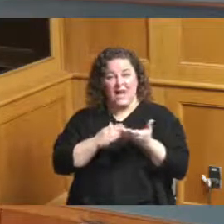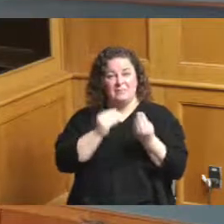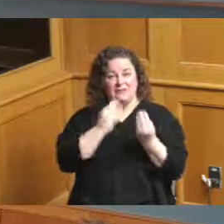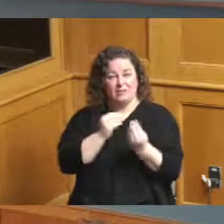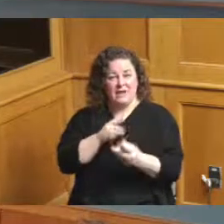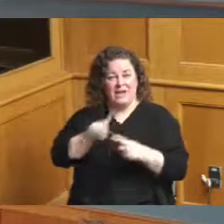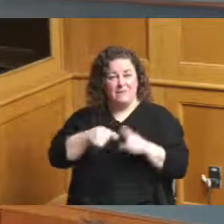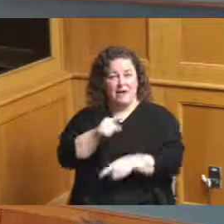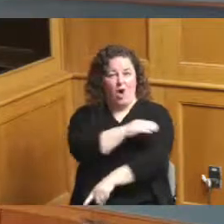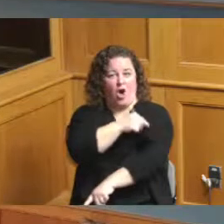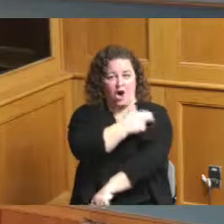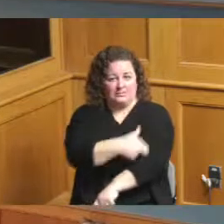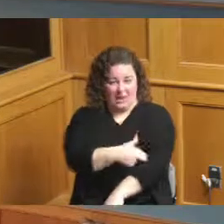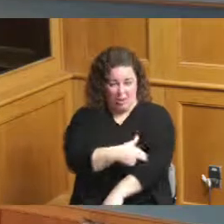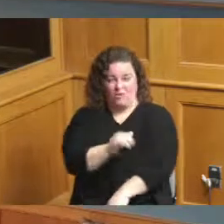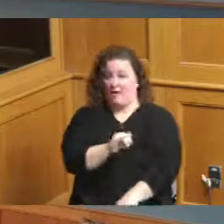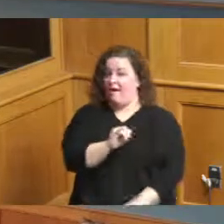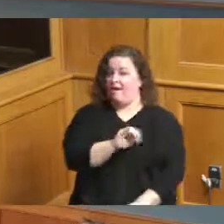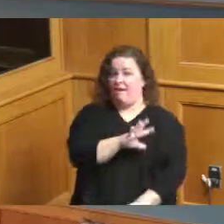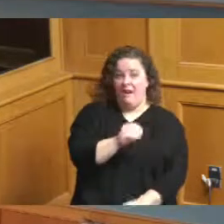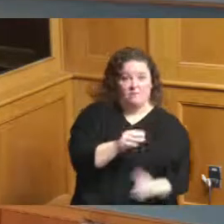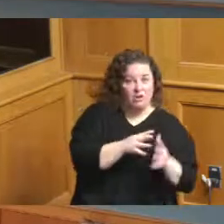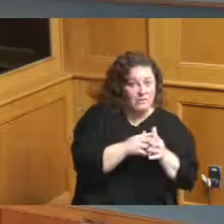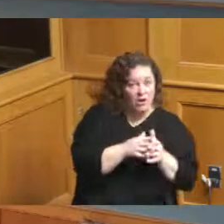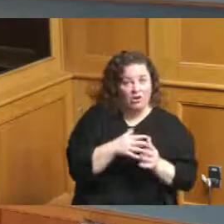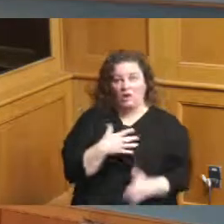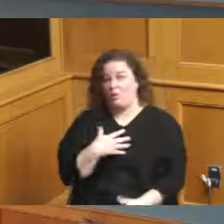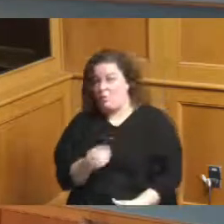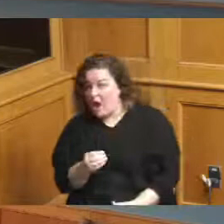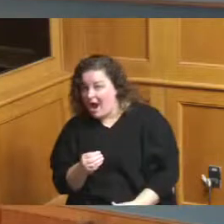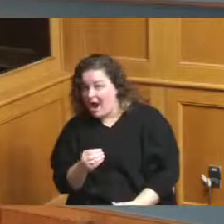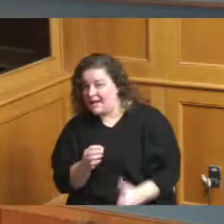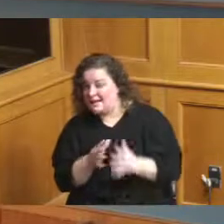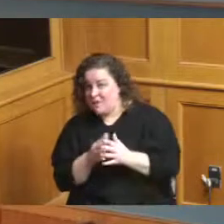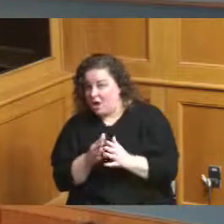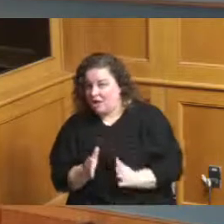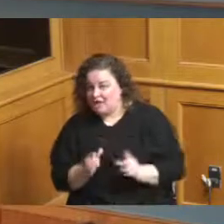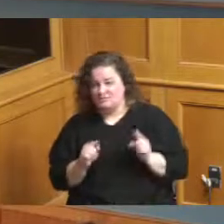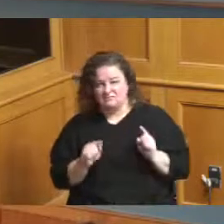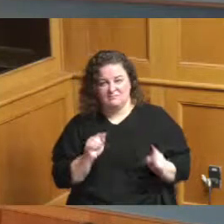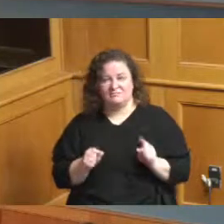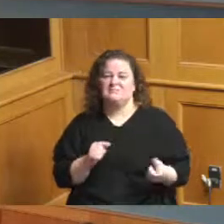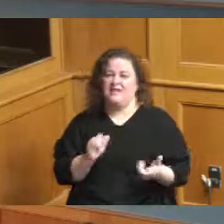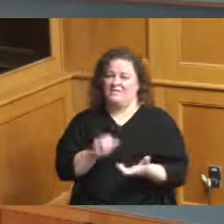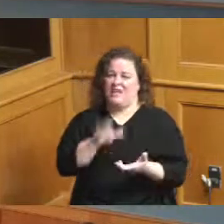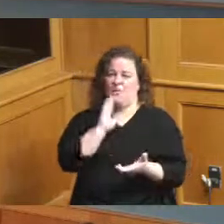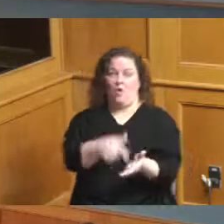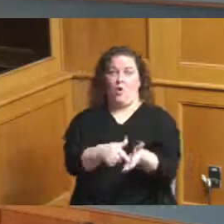African-American white Americans and because that would be of course indicative of hopefully we